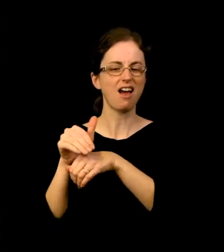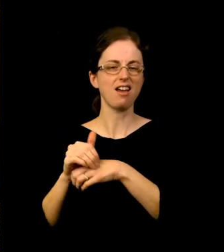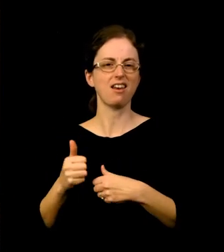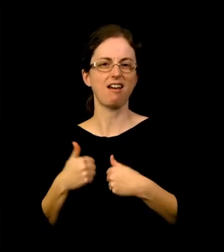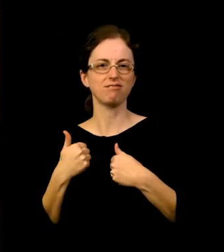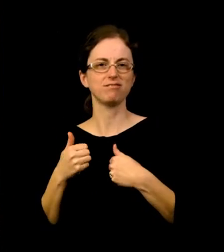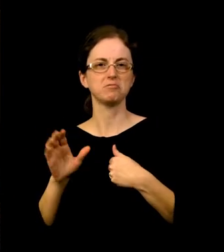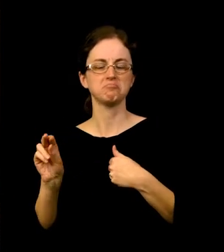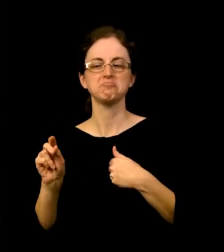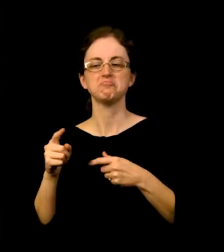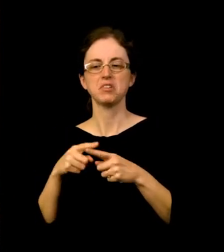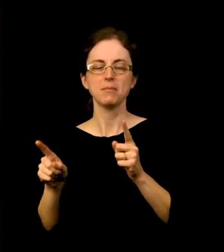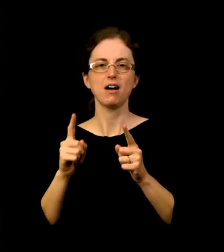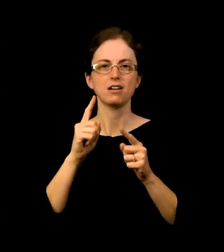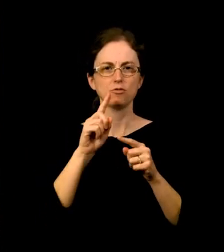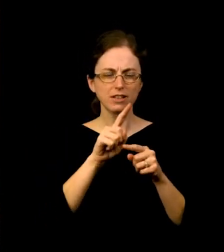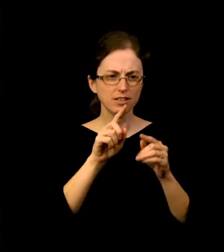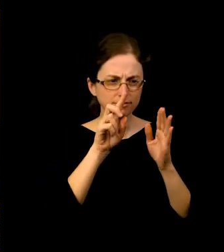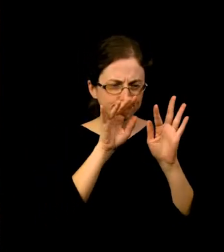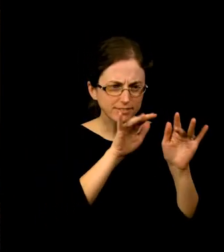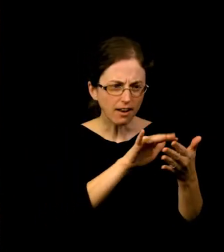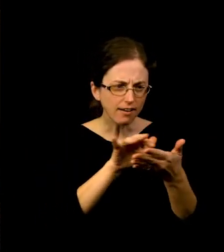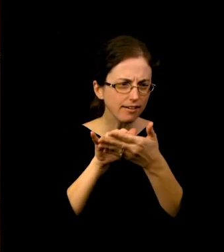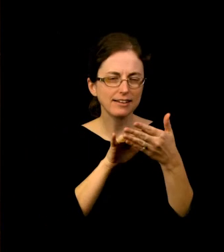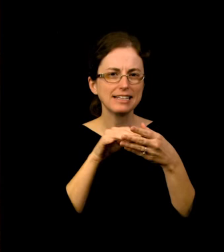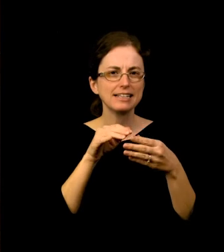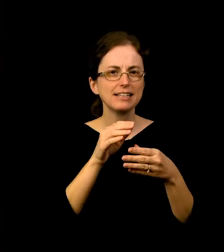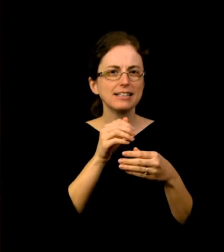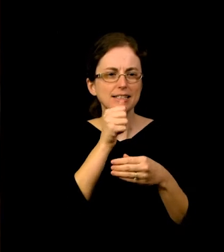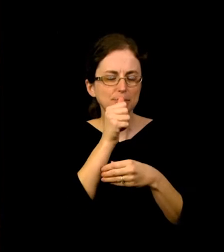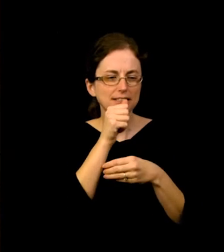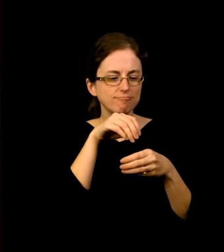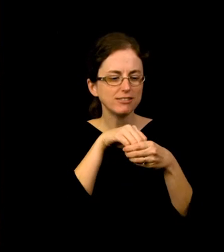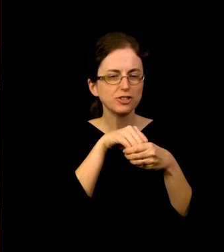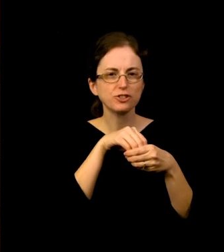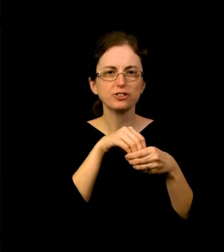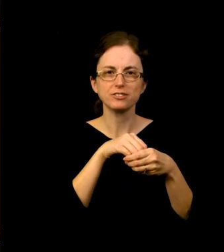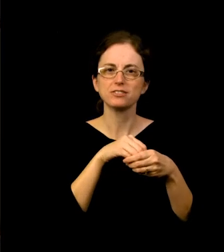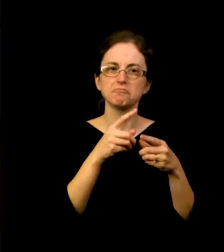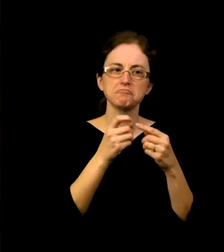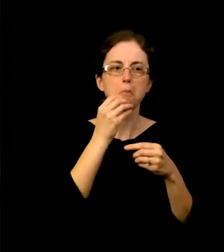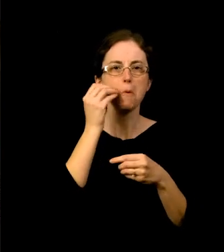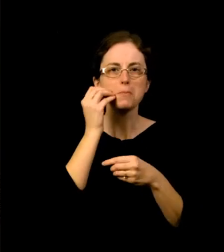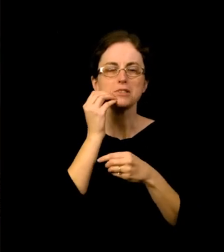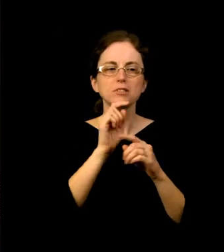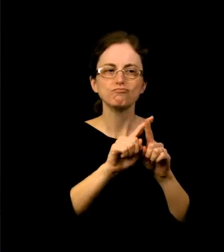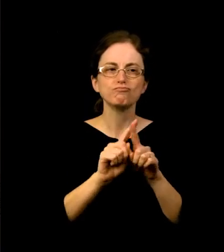populated by family and their closest friends. Although their styles varied, each returned repeatedly